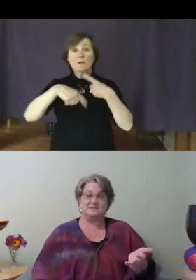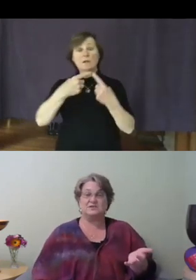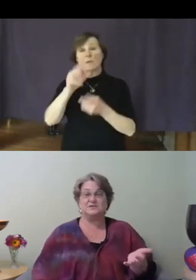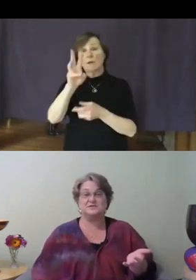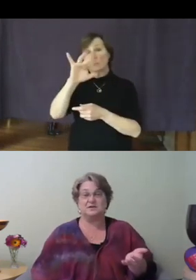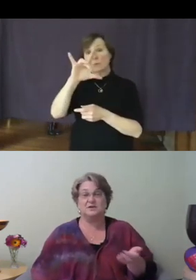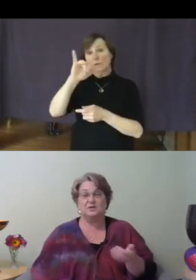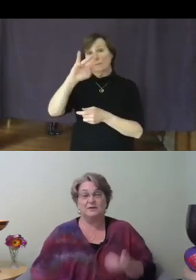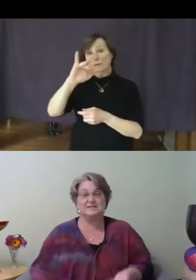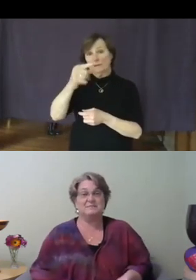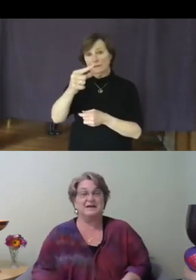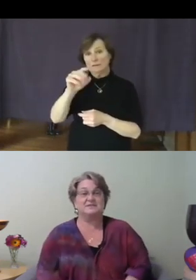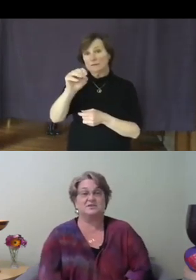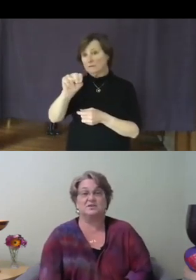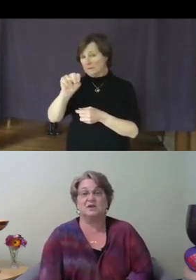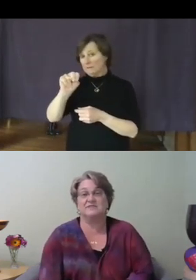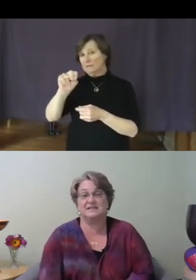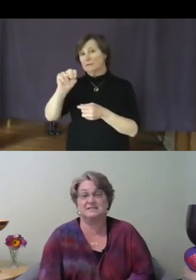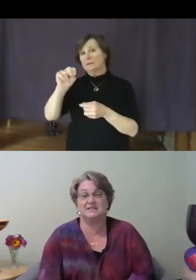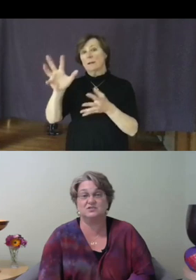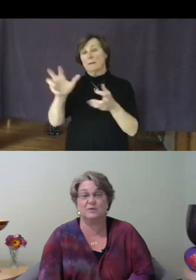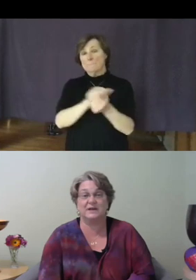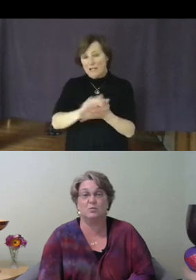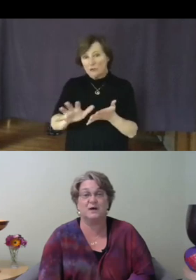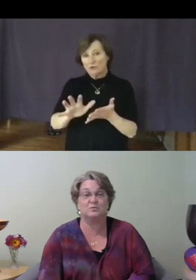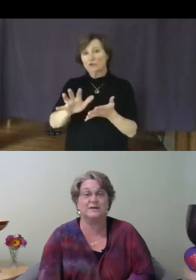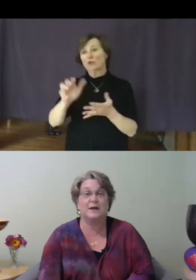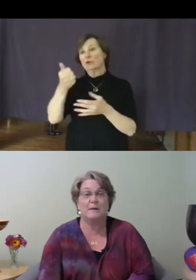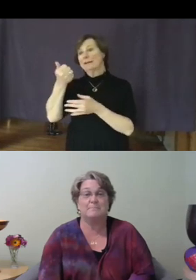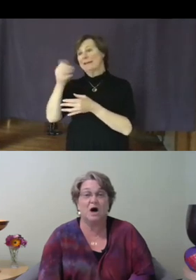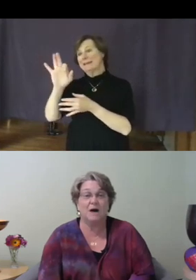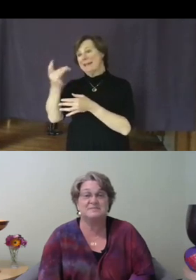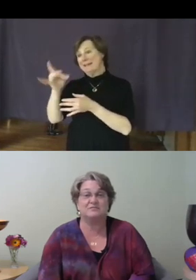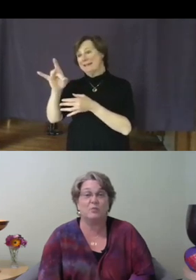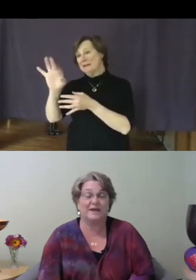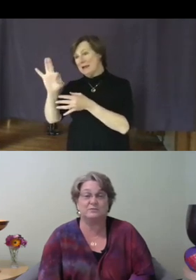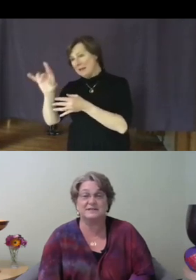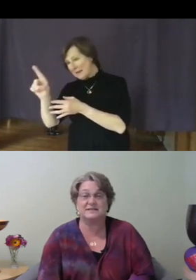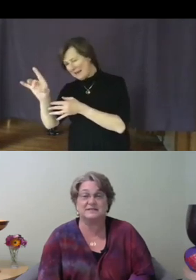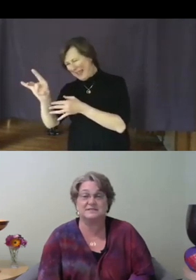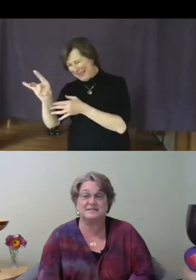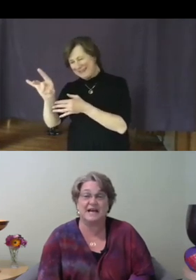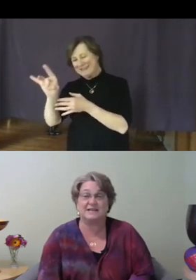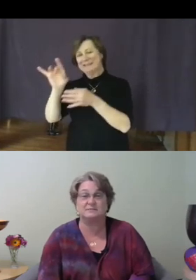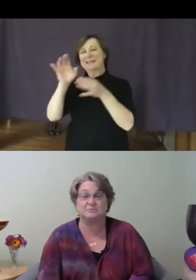Tulsa Race Massacre of 1921, when mobs of white residents attacked and murdered